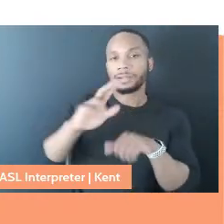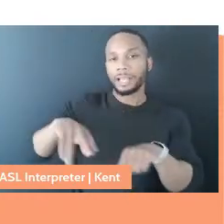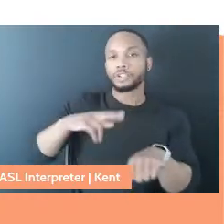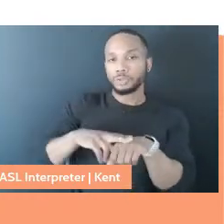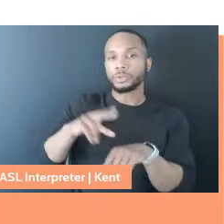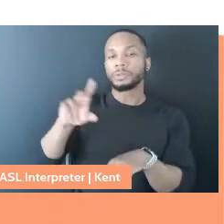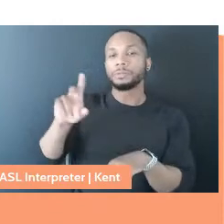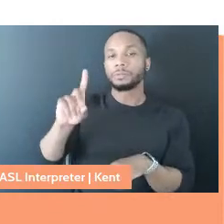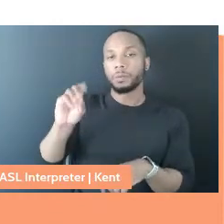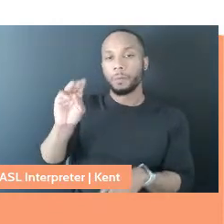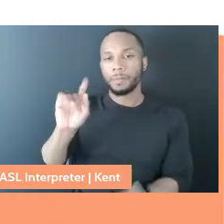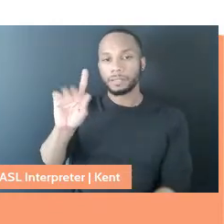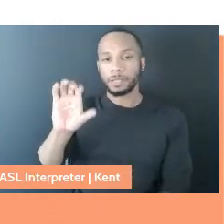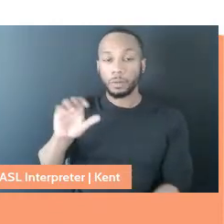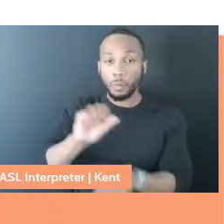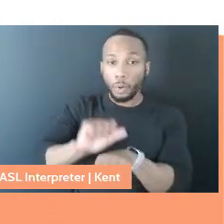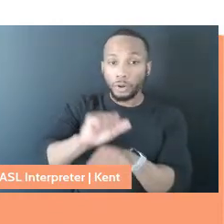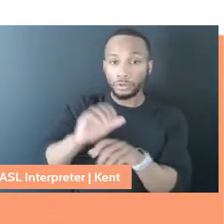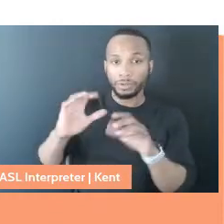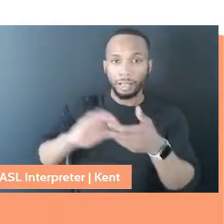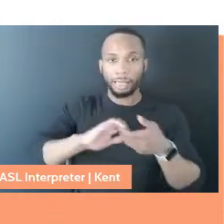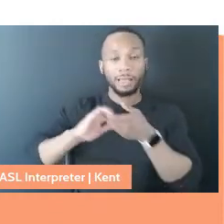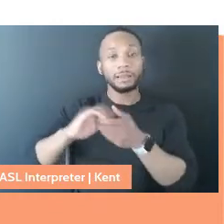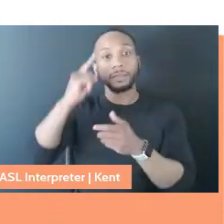We're also thinking a lot about the writing and leadership of Winona LaDuke,